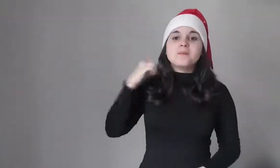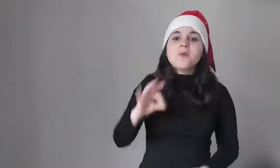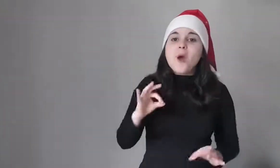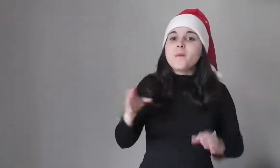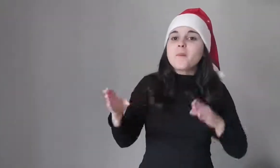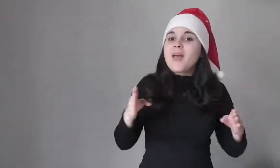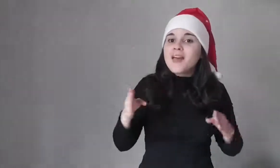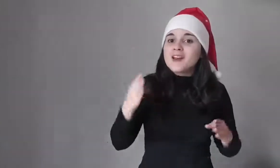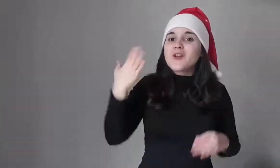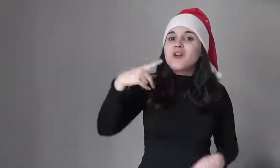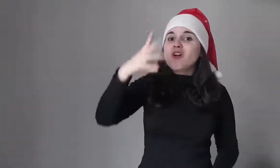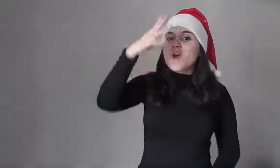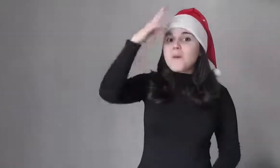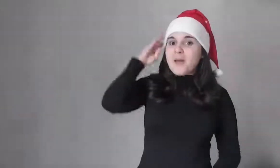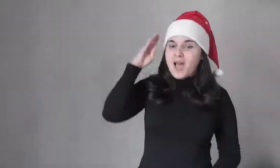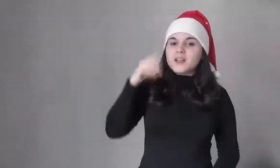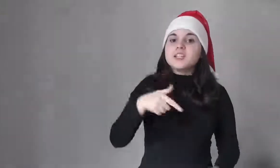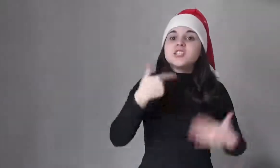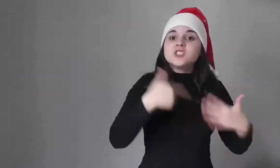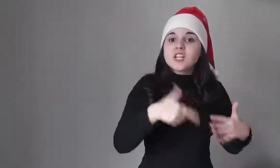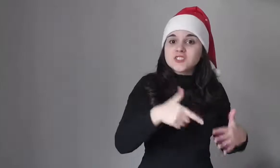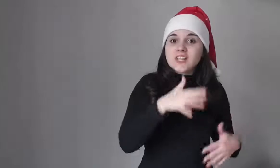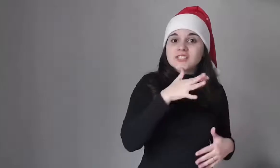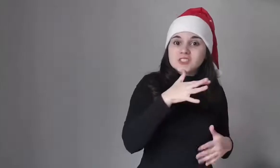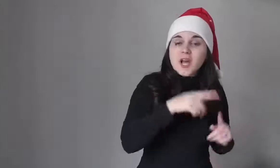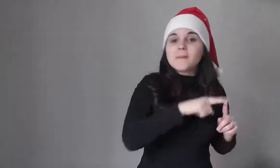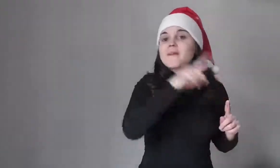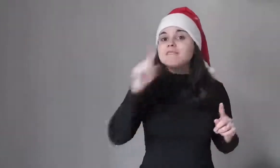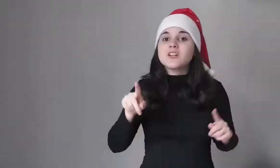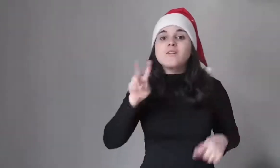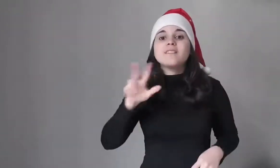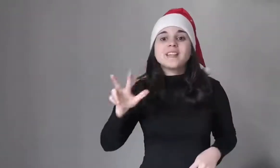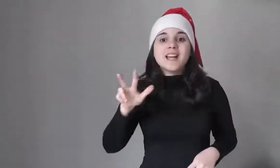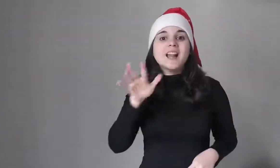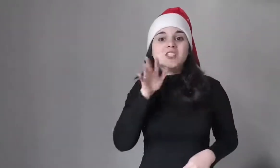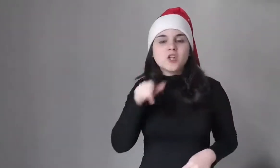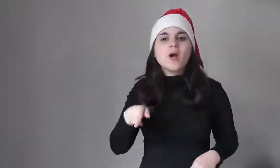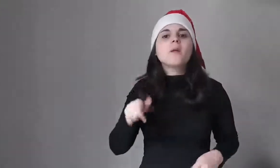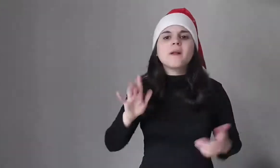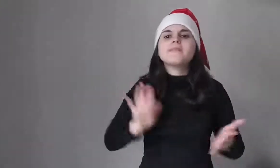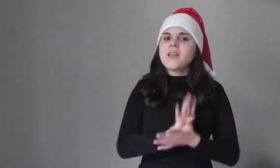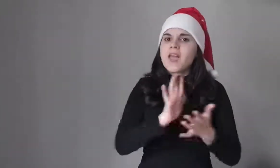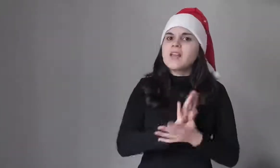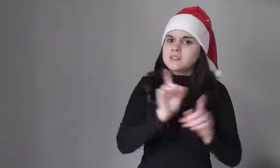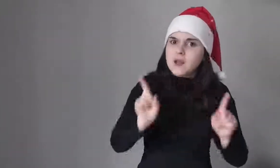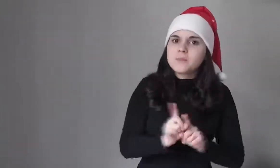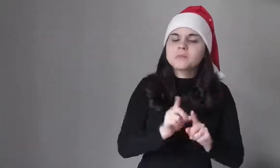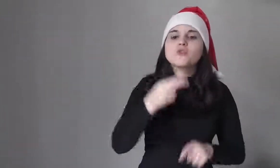Even the Romans from December 17 to 23 had some festivities